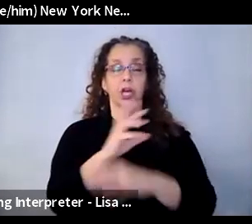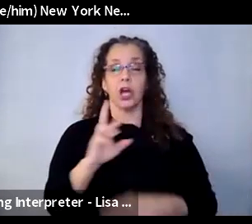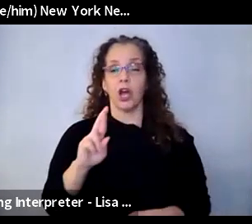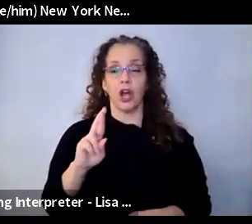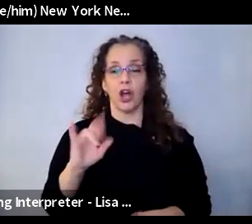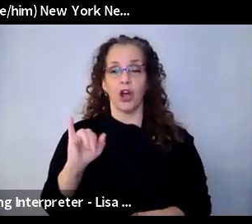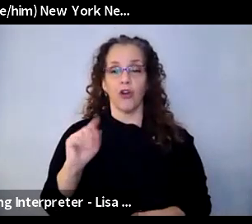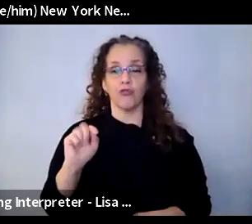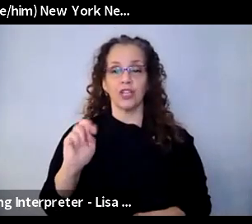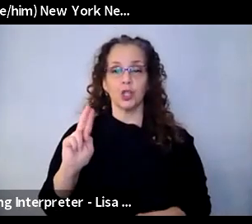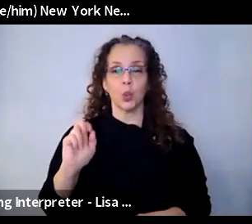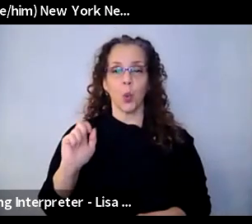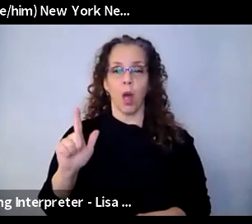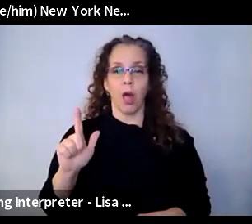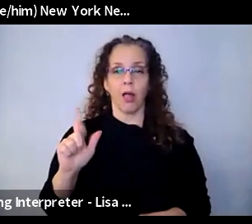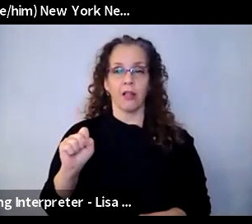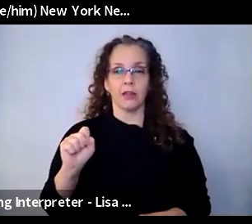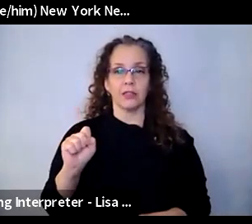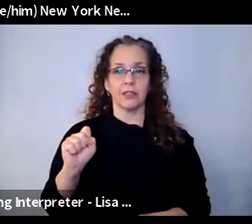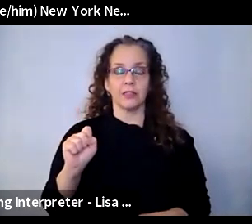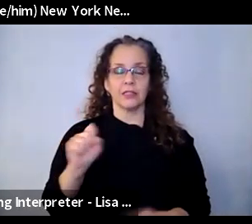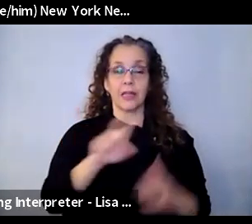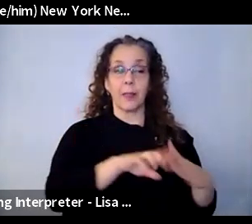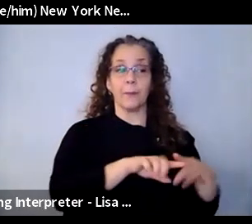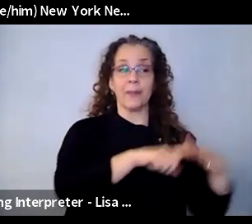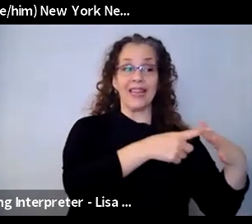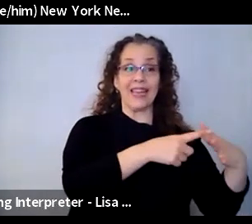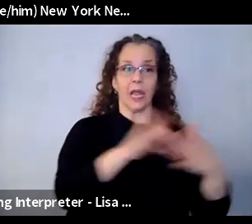and at the end that are sort of facilitated not just by the